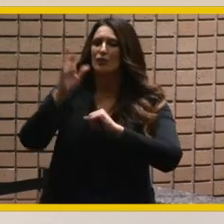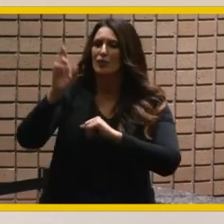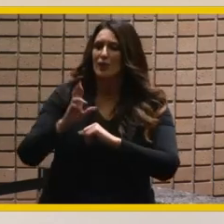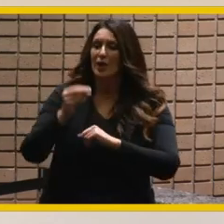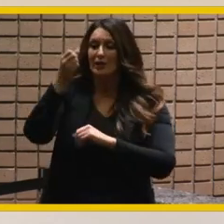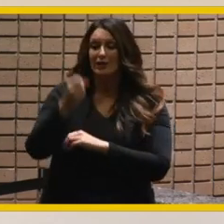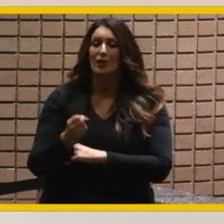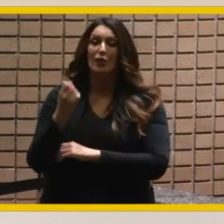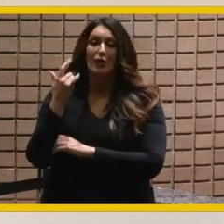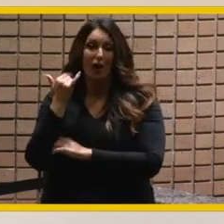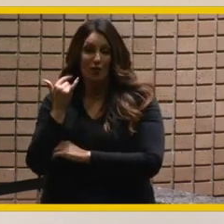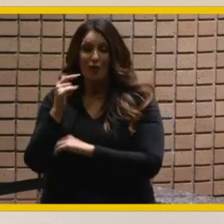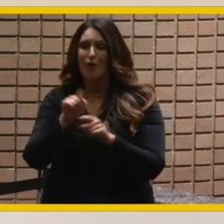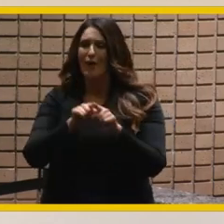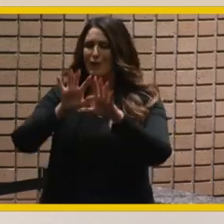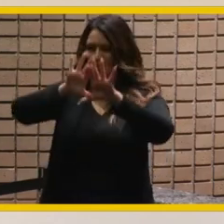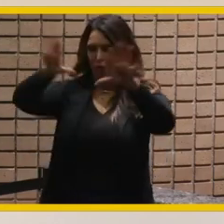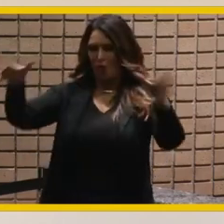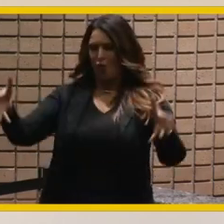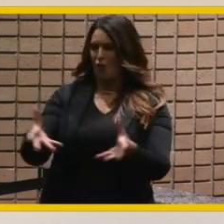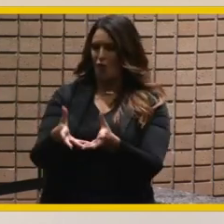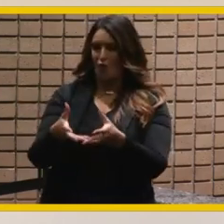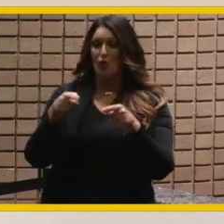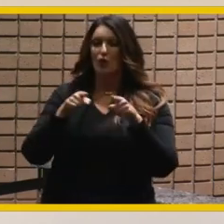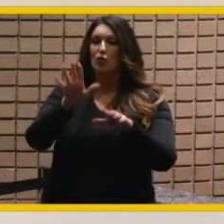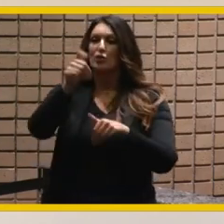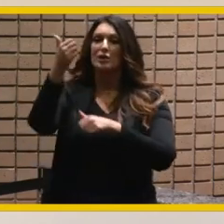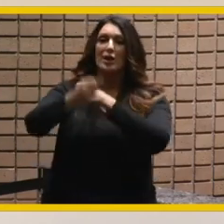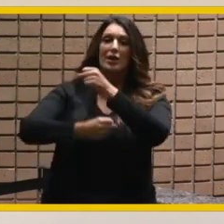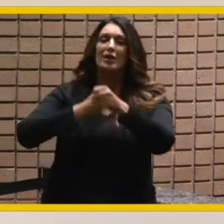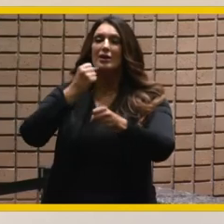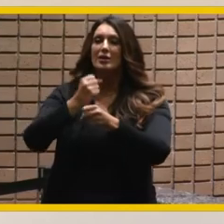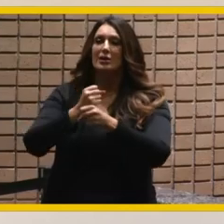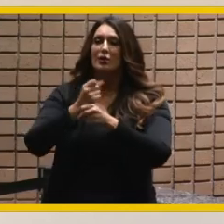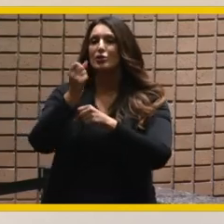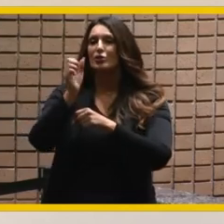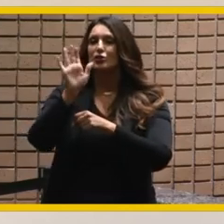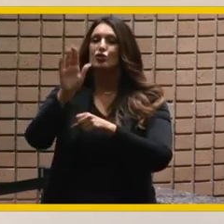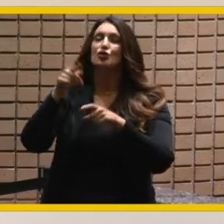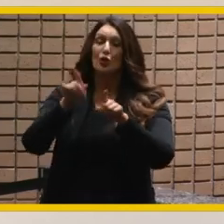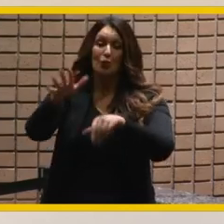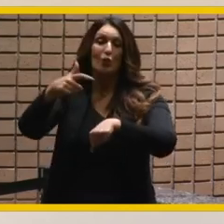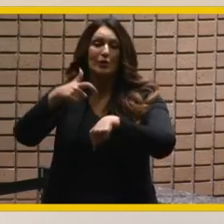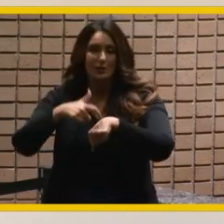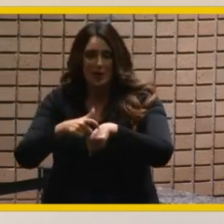california as a whole during your tenure we had some exciting projects and programs